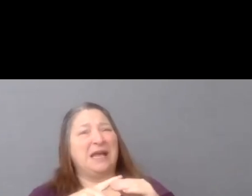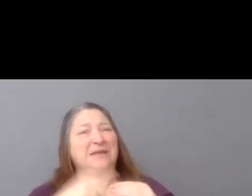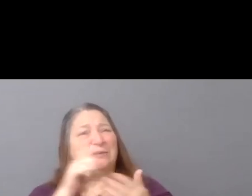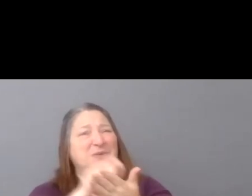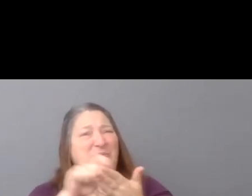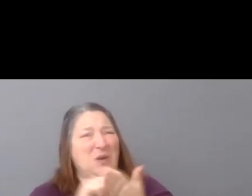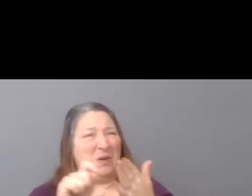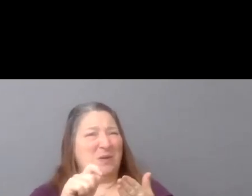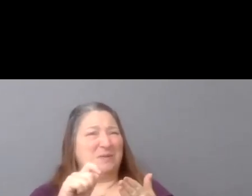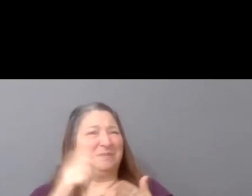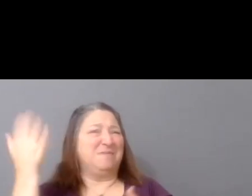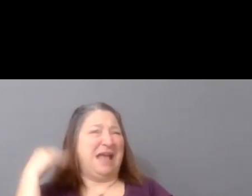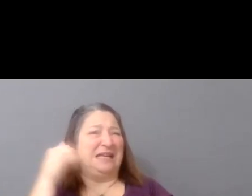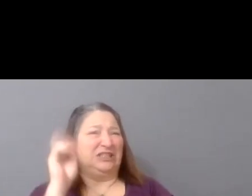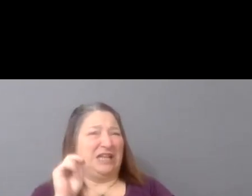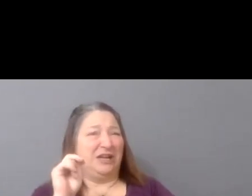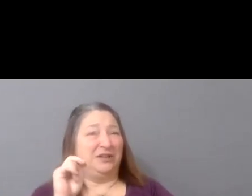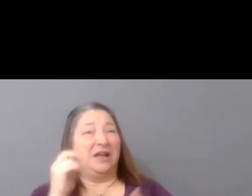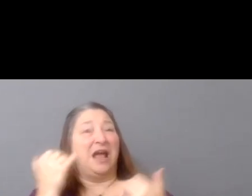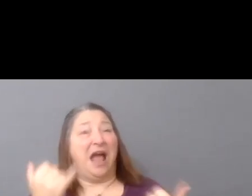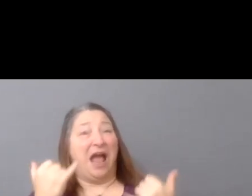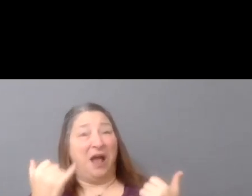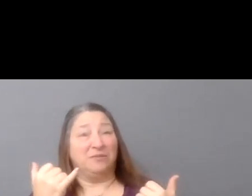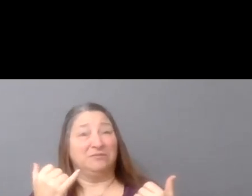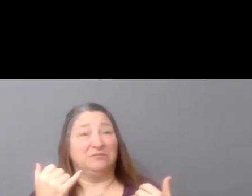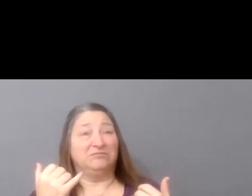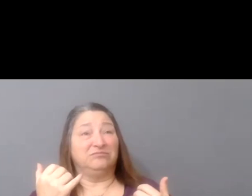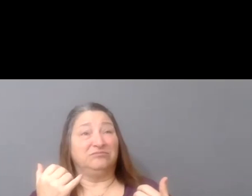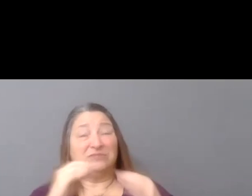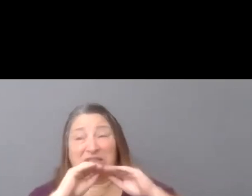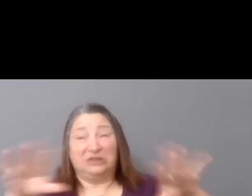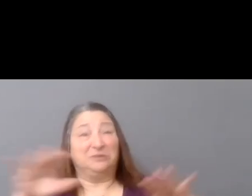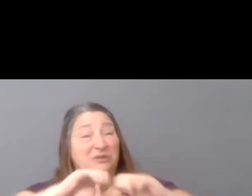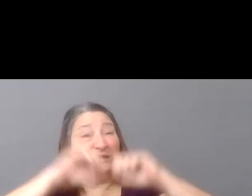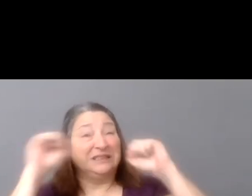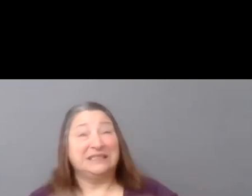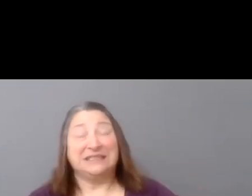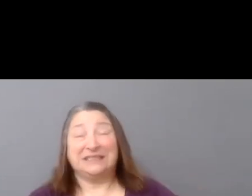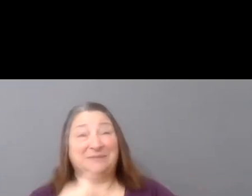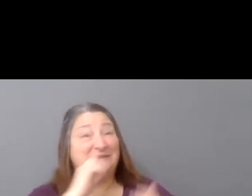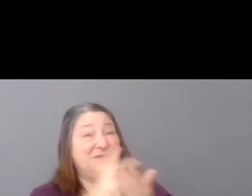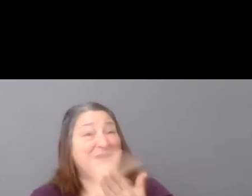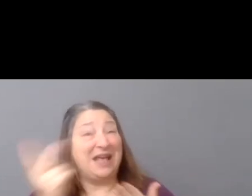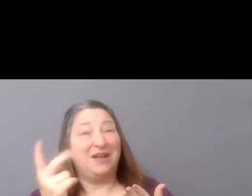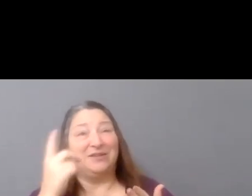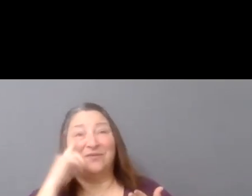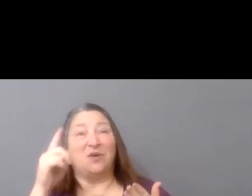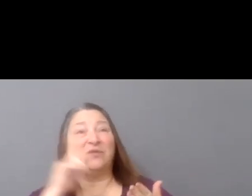on the failure of our current distribution system to bring a multiplicity of voices to global audiences.